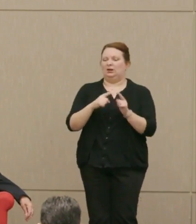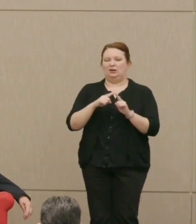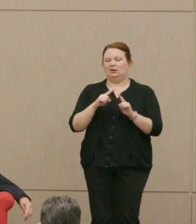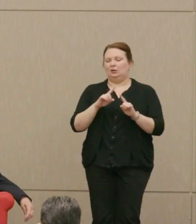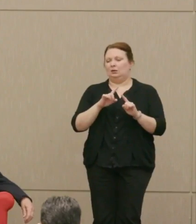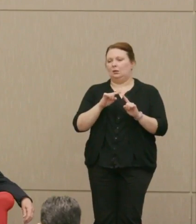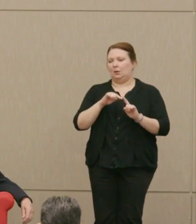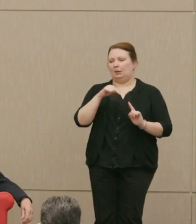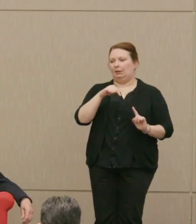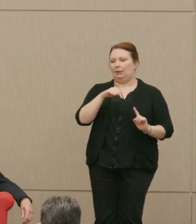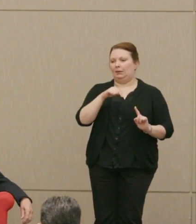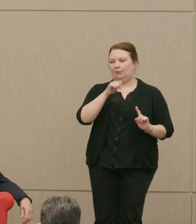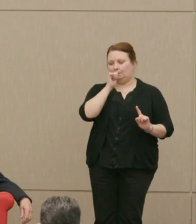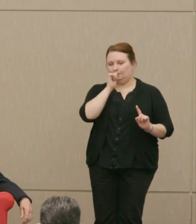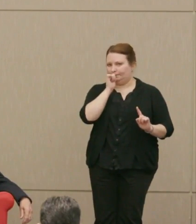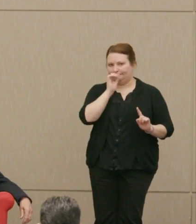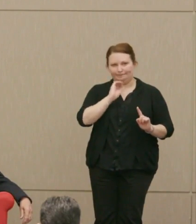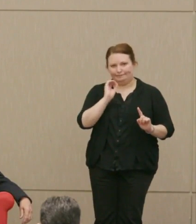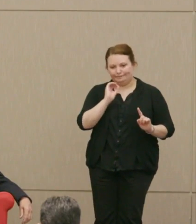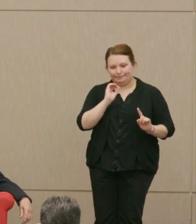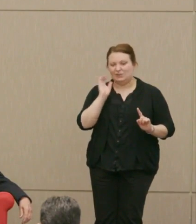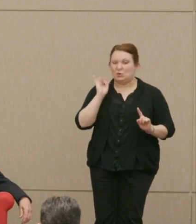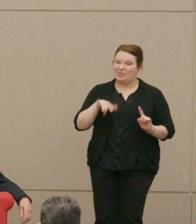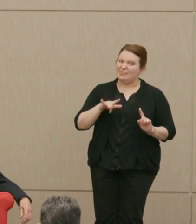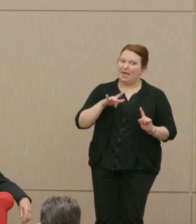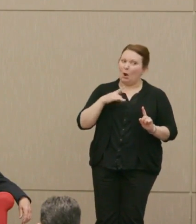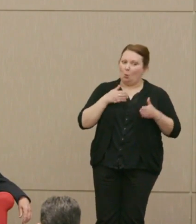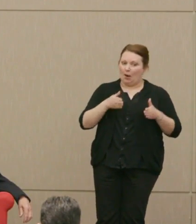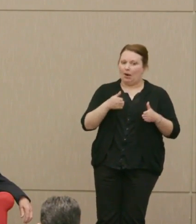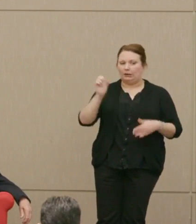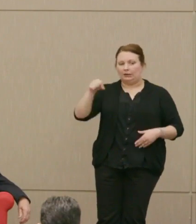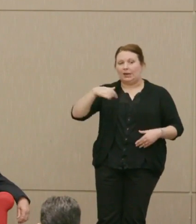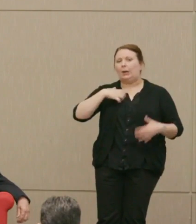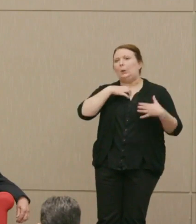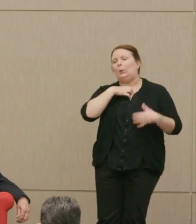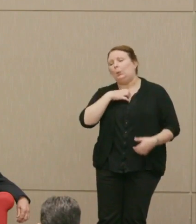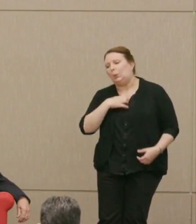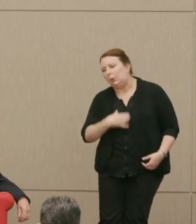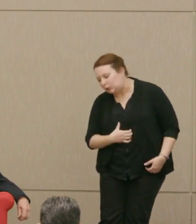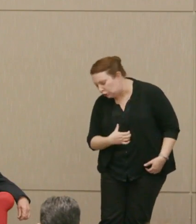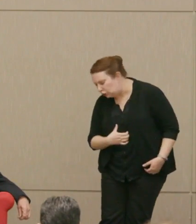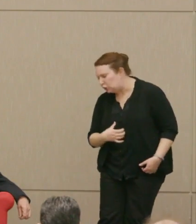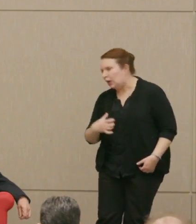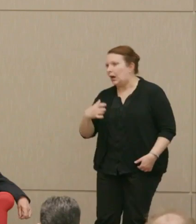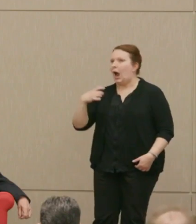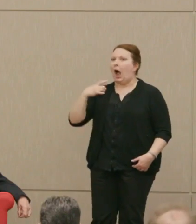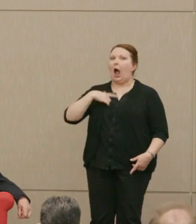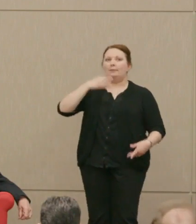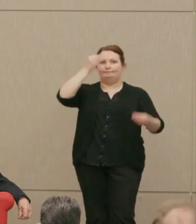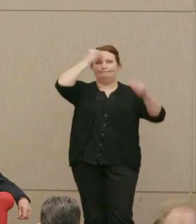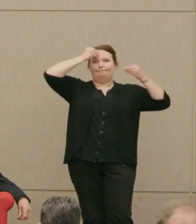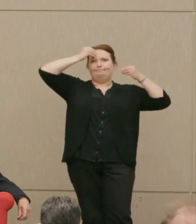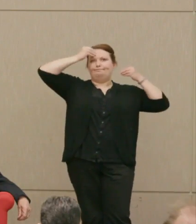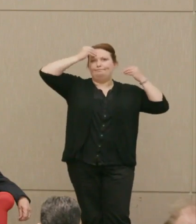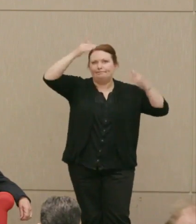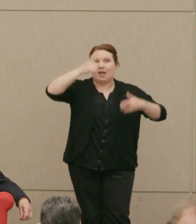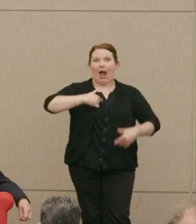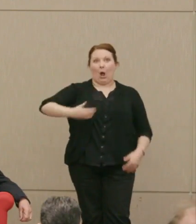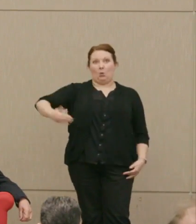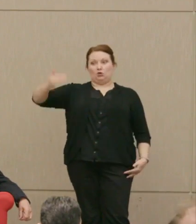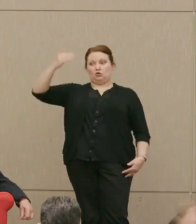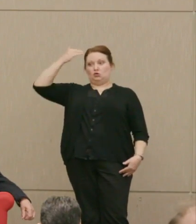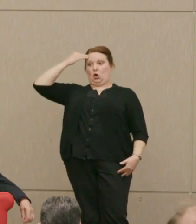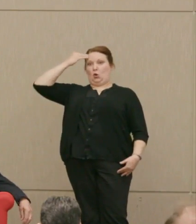Dr. Ellsberg: In that context, yes, I wish that I had revealed what I knew in 1961 or